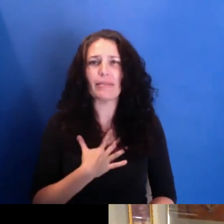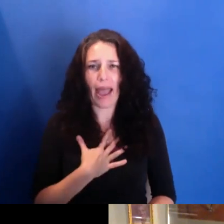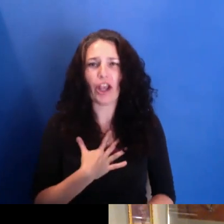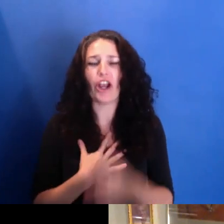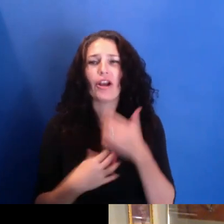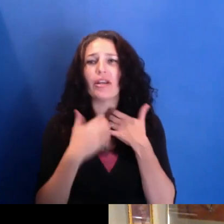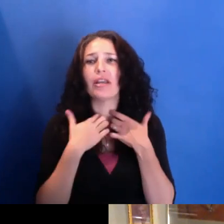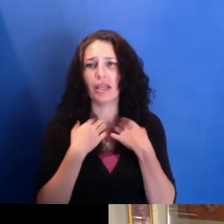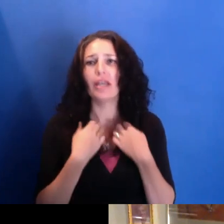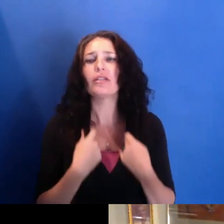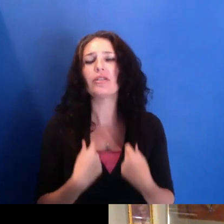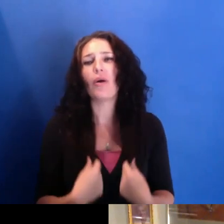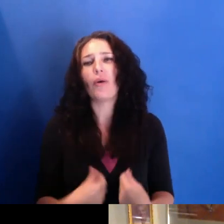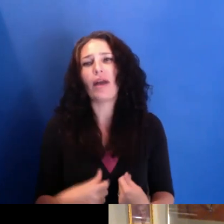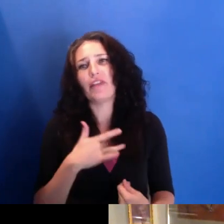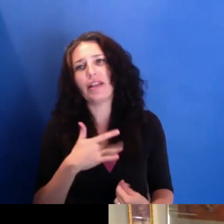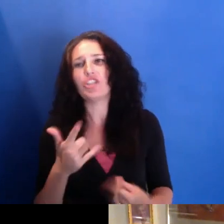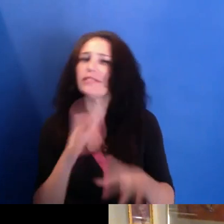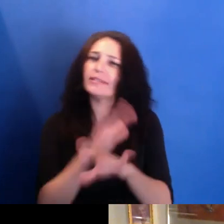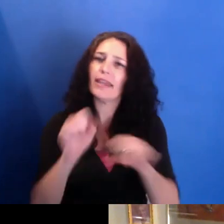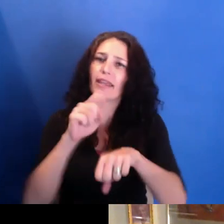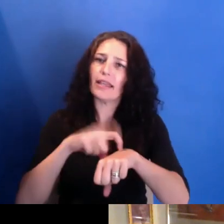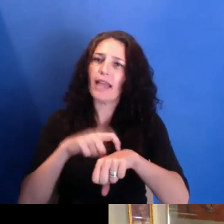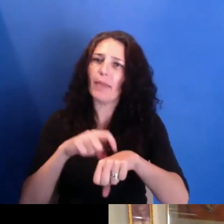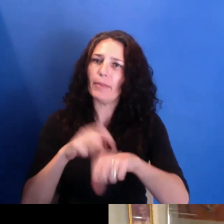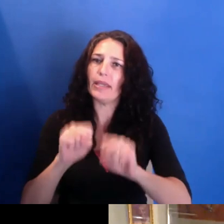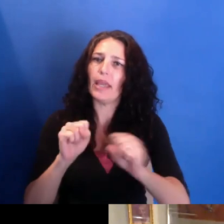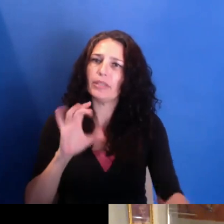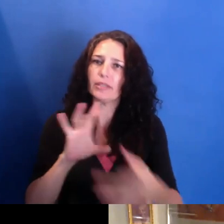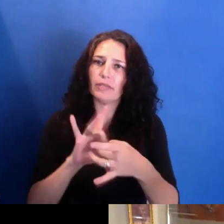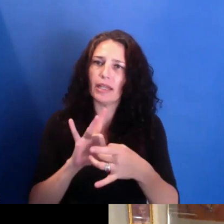time and plugging in to-- there's another Rutgers recently--